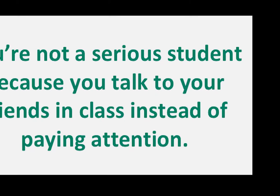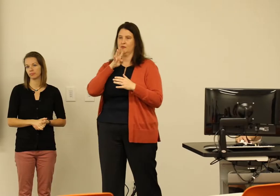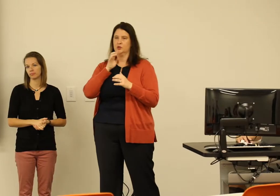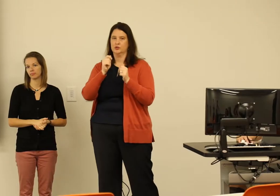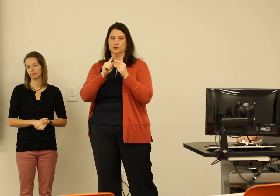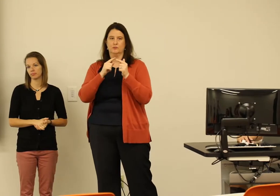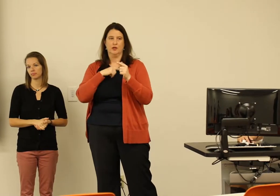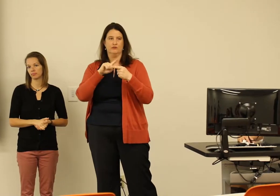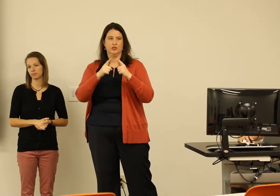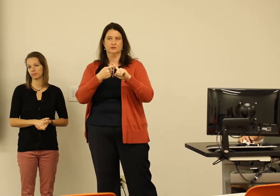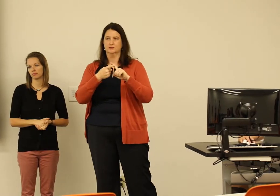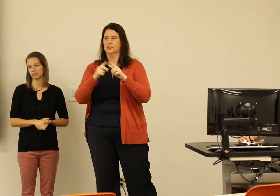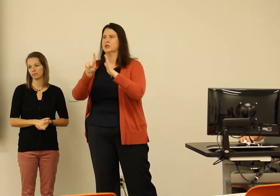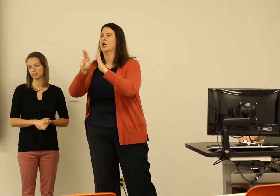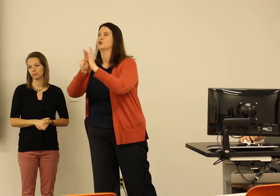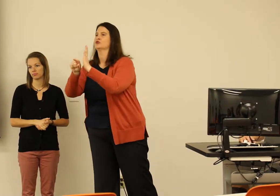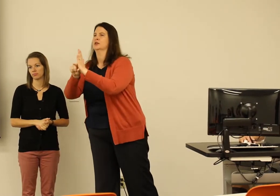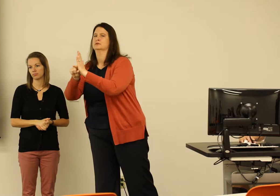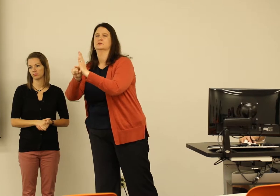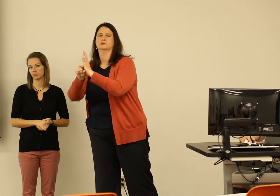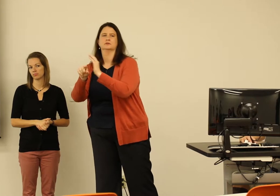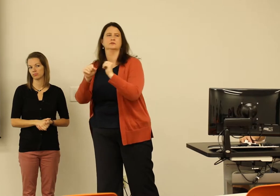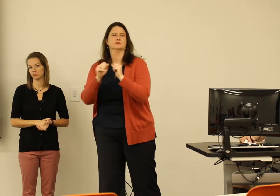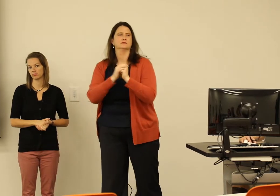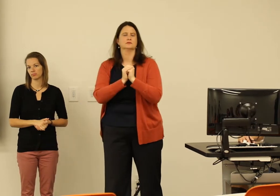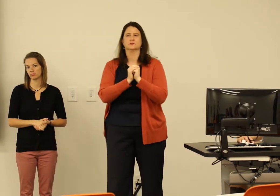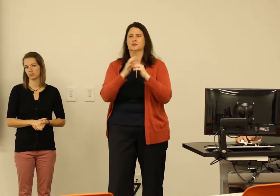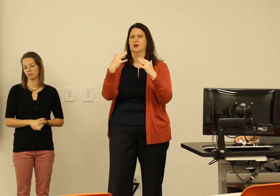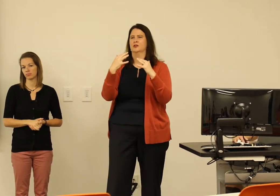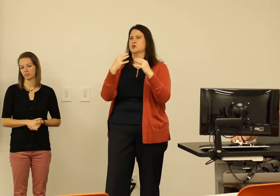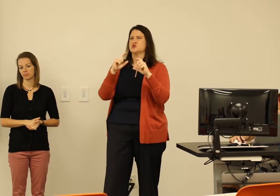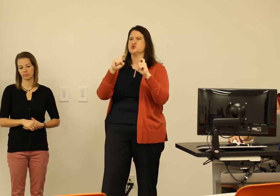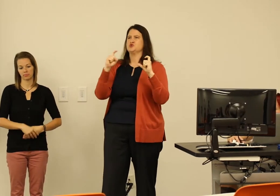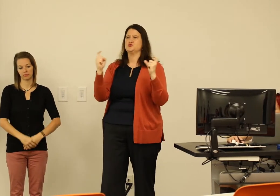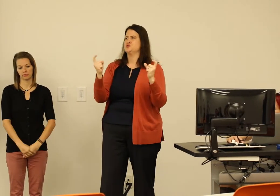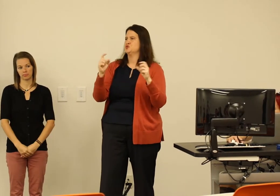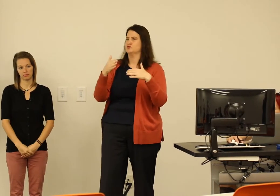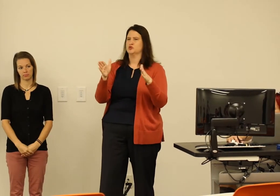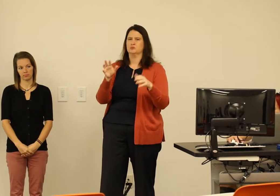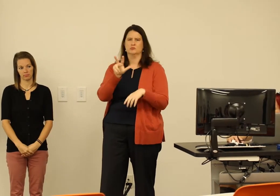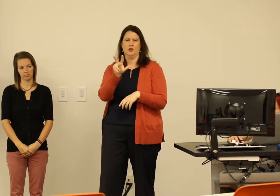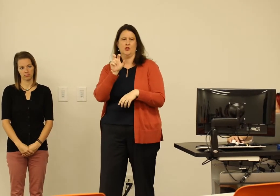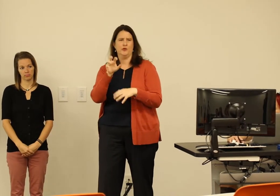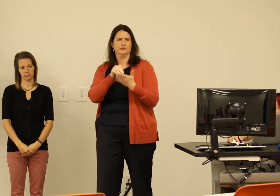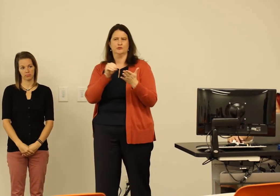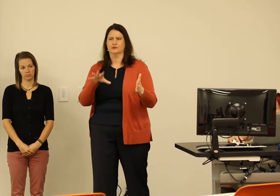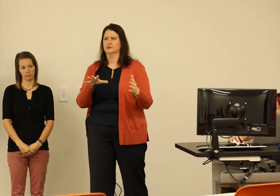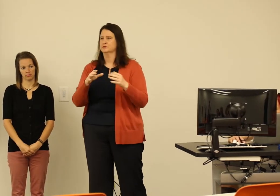Why do you think I was talking to the other students in class? Especially as an undergraduate. You're talking about a huge room